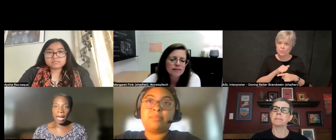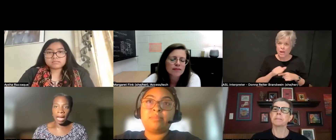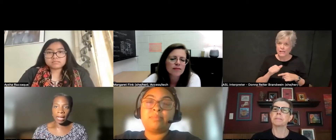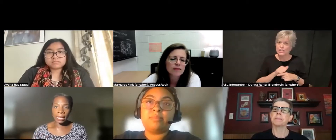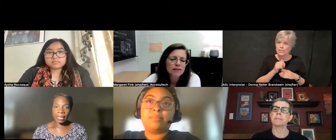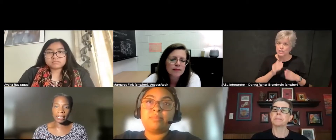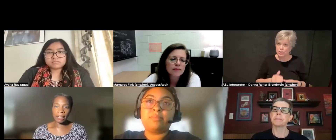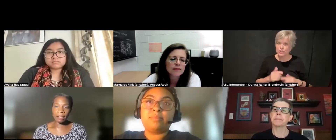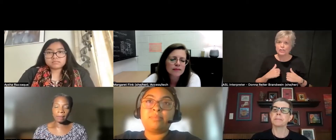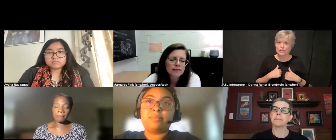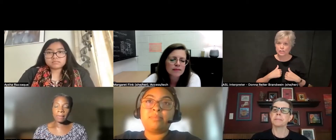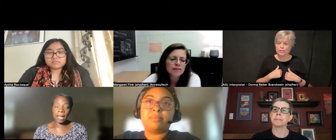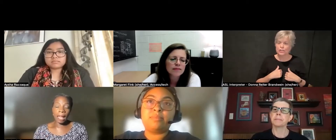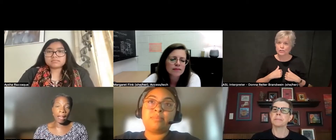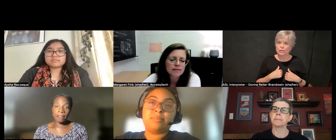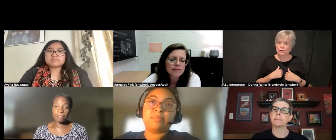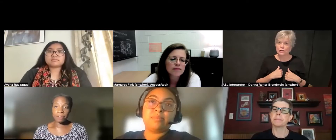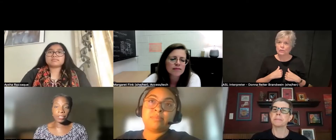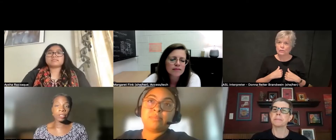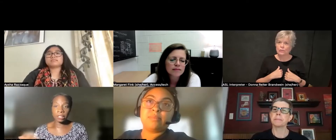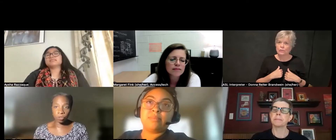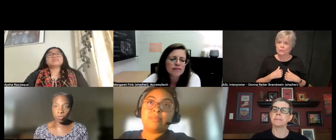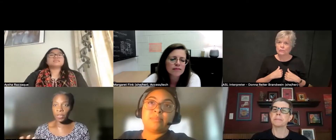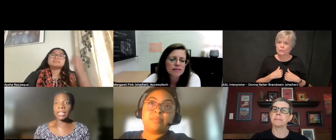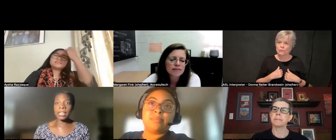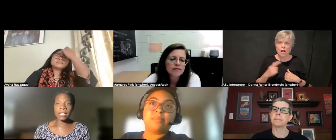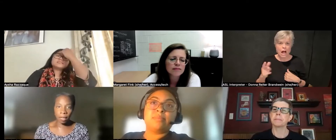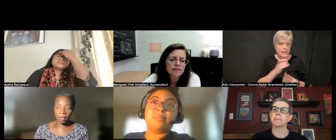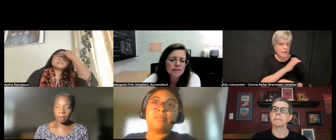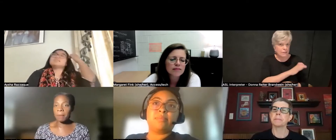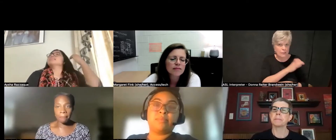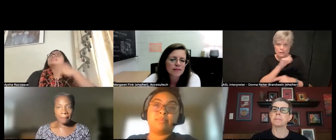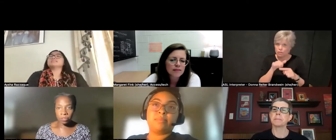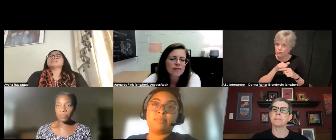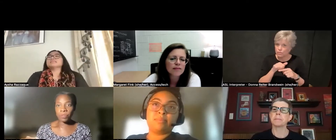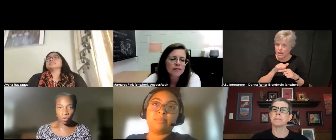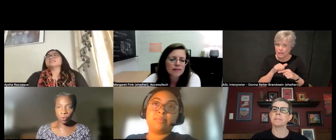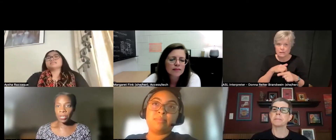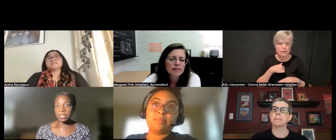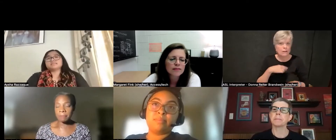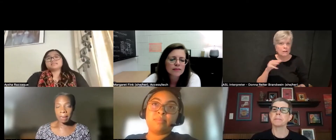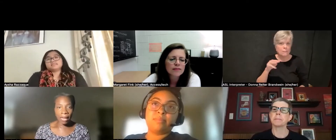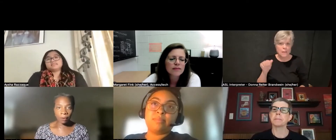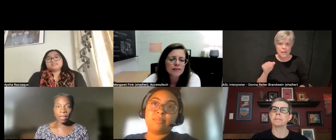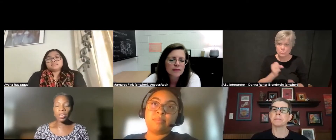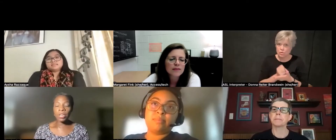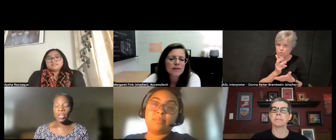I have clinical training, Master's of Social Work is my background.